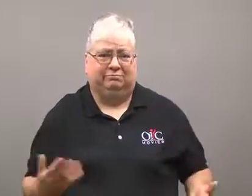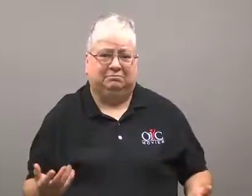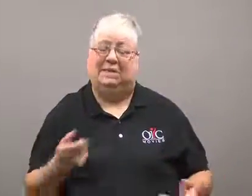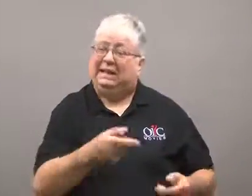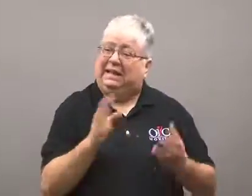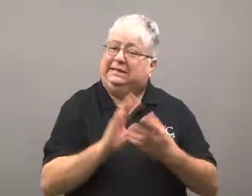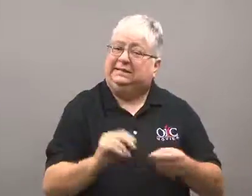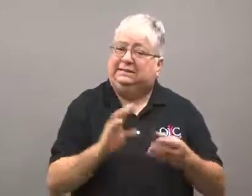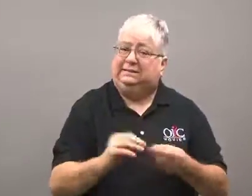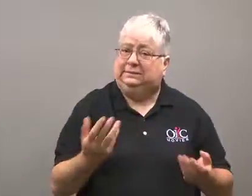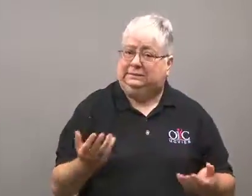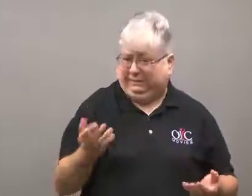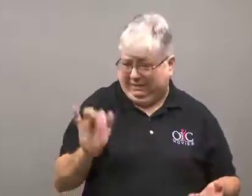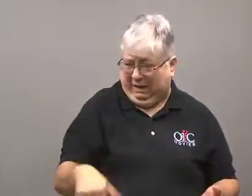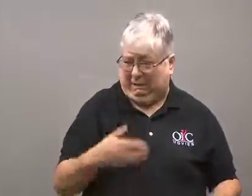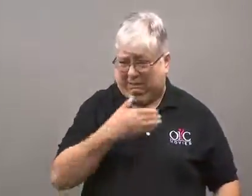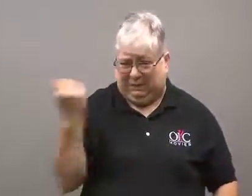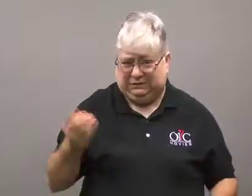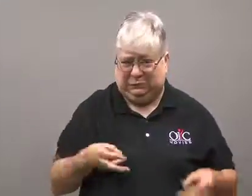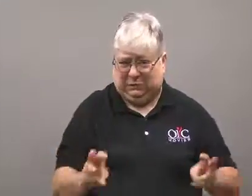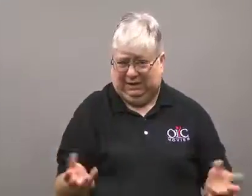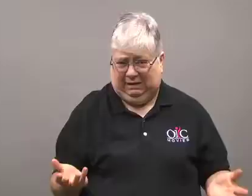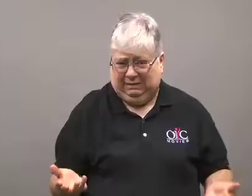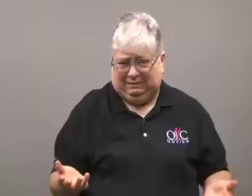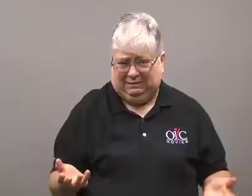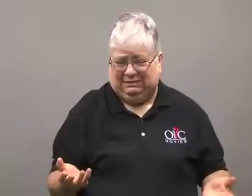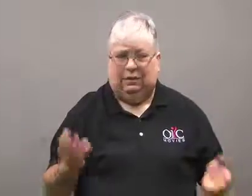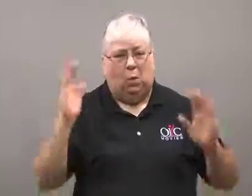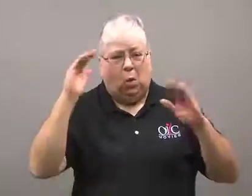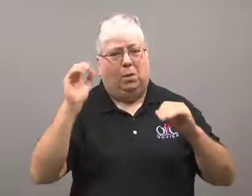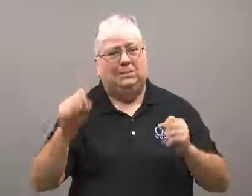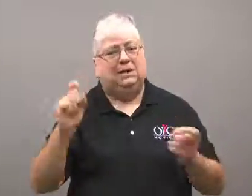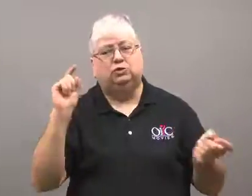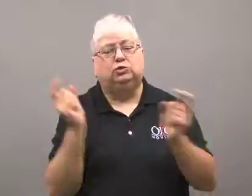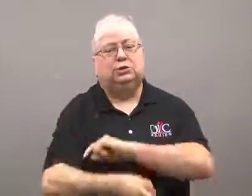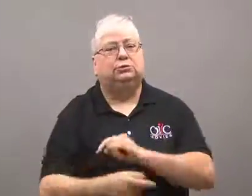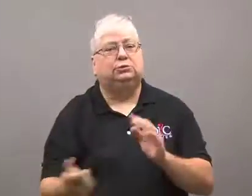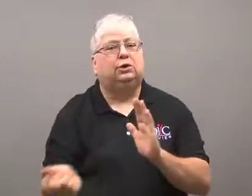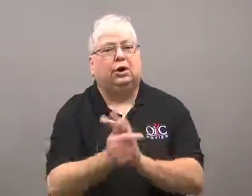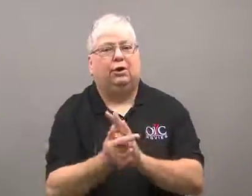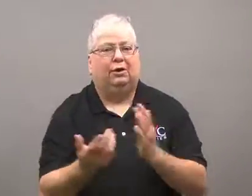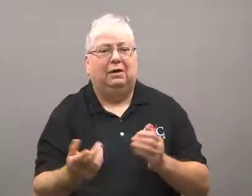He questioned if that was the best solution and hoped for changes.